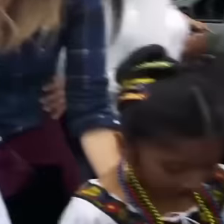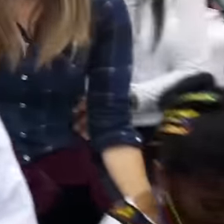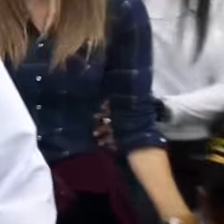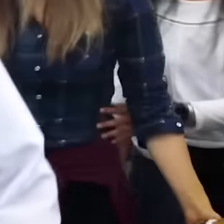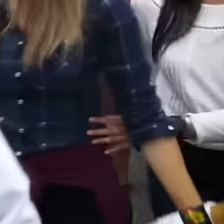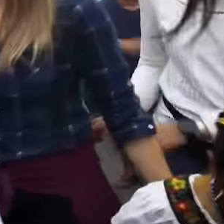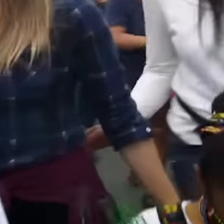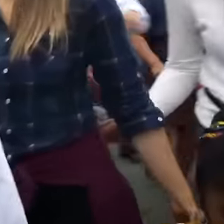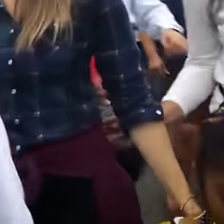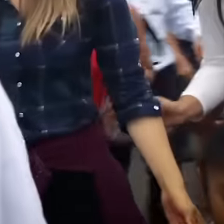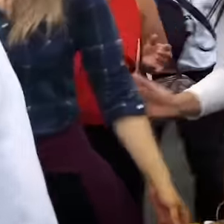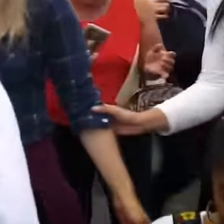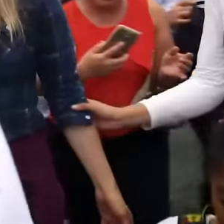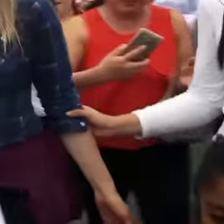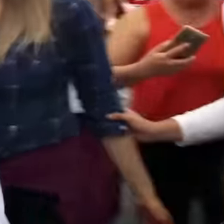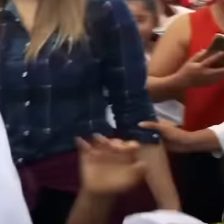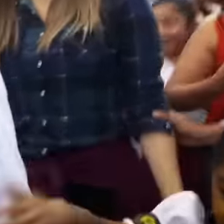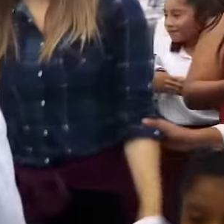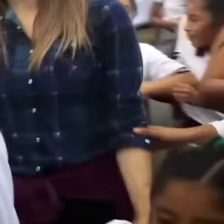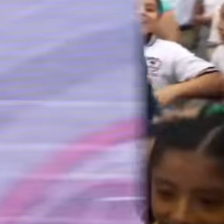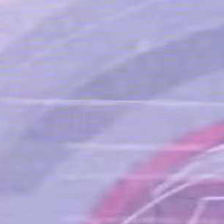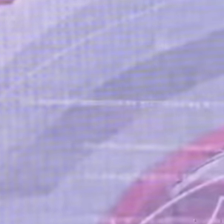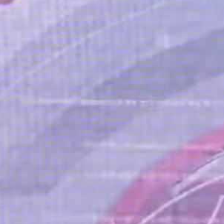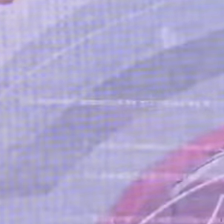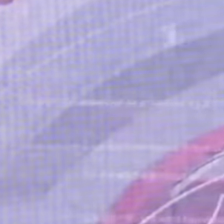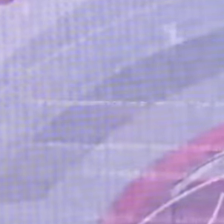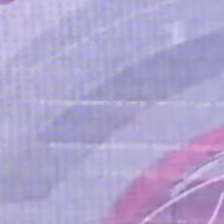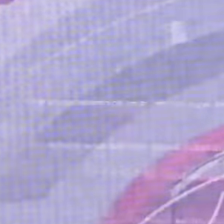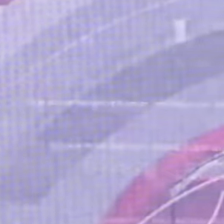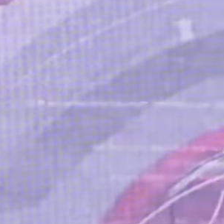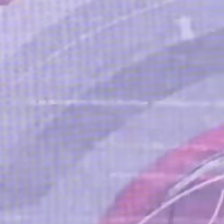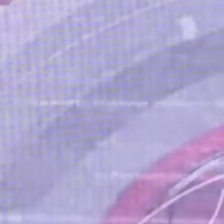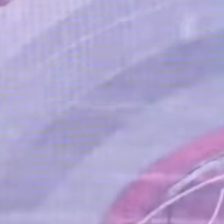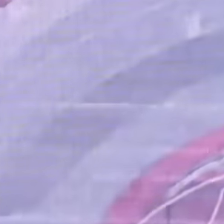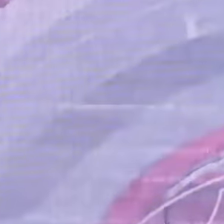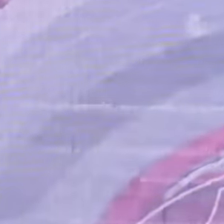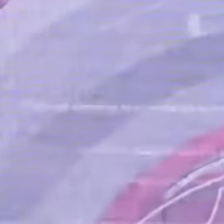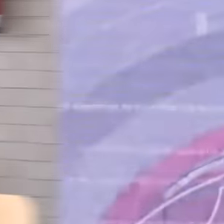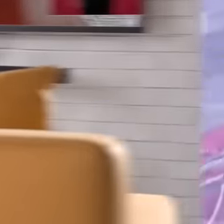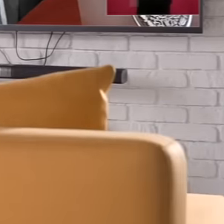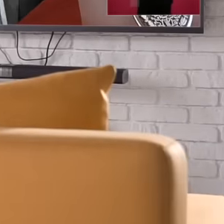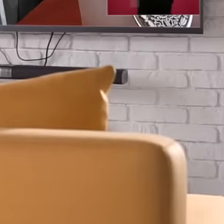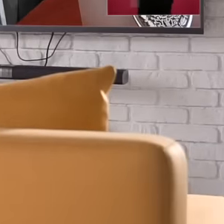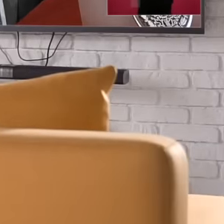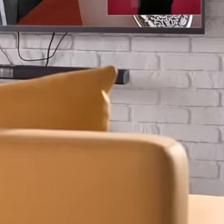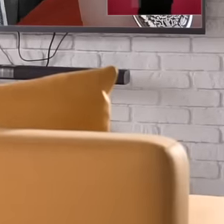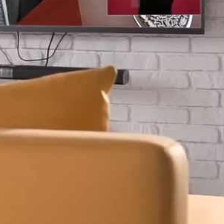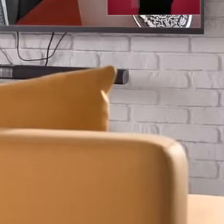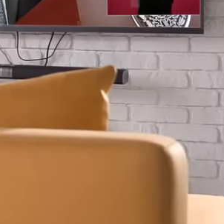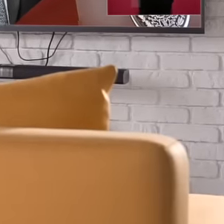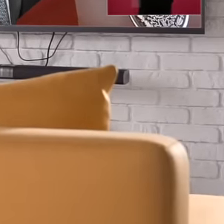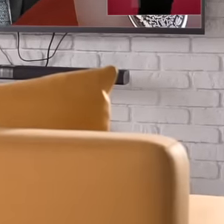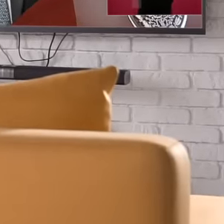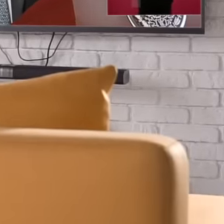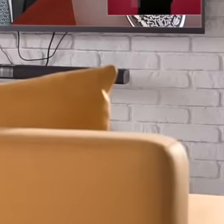order to the new president of Mexico. Given this tenor, the morning